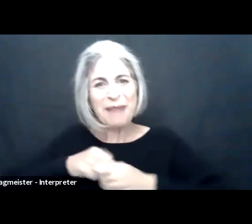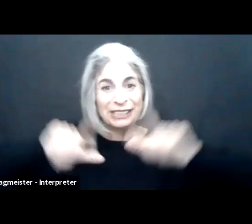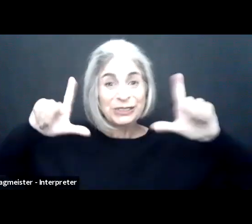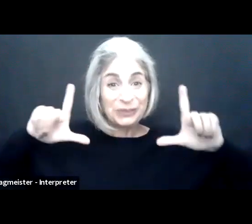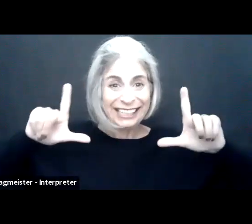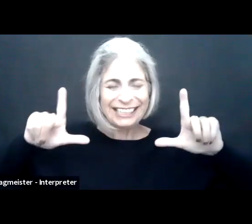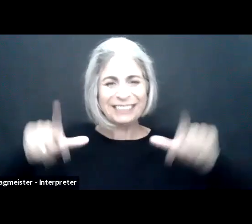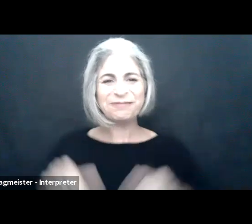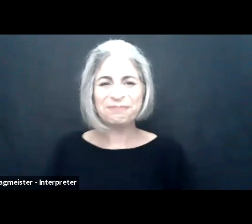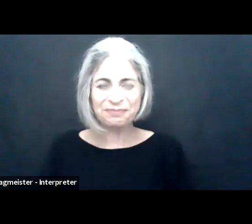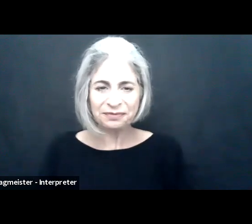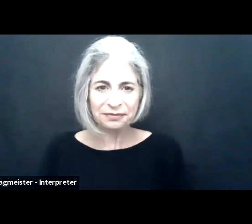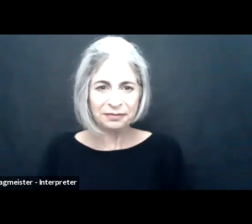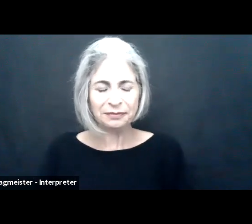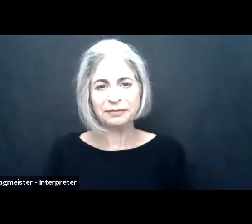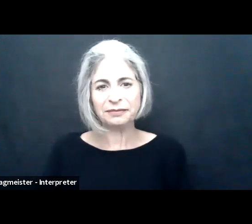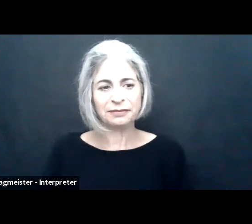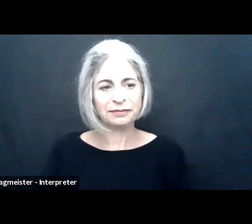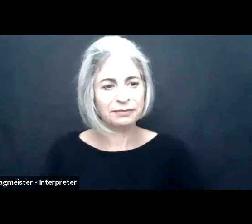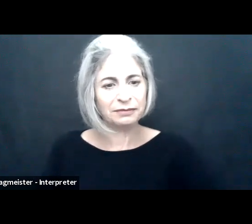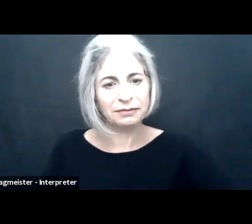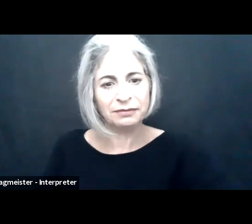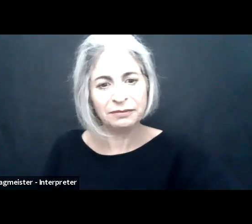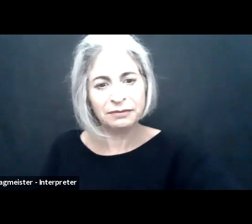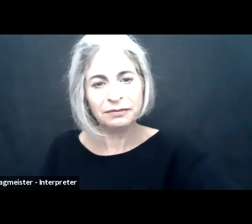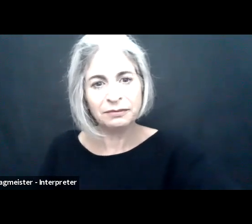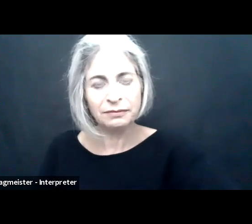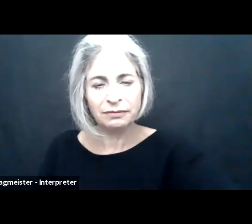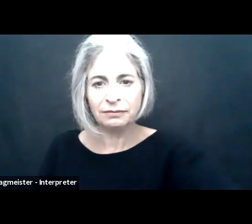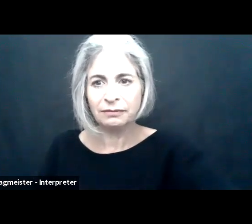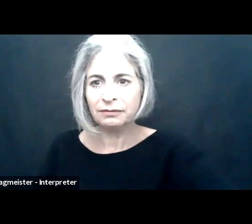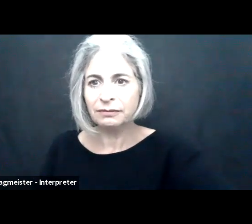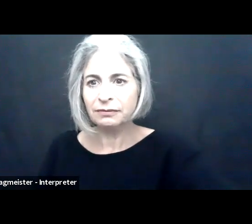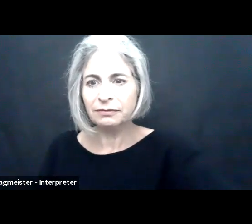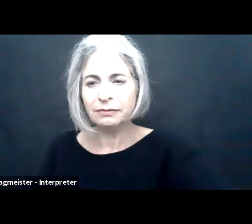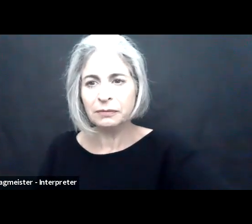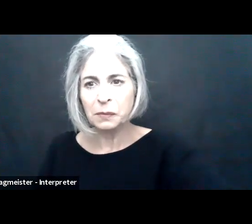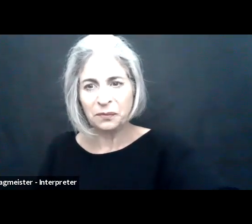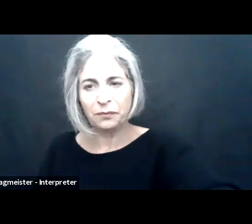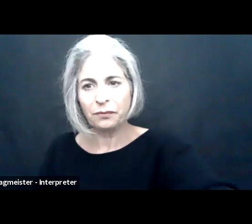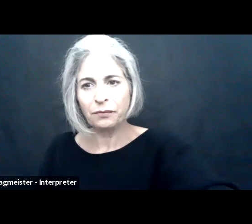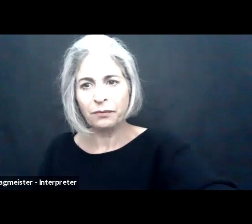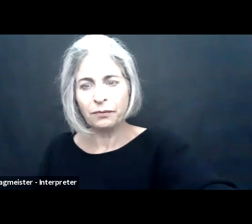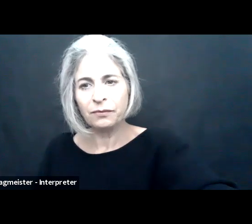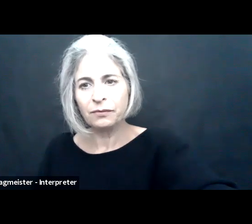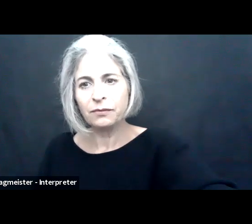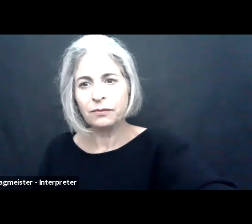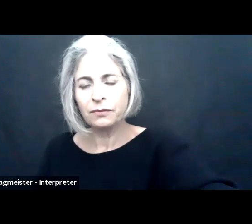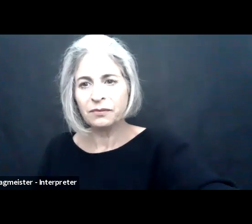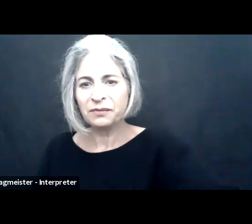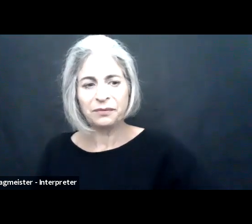Lye go ahead and share my screen. let me go ahead and share my screen.